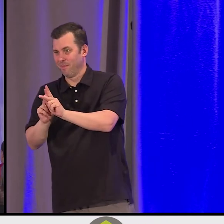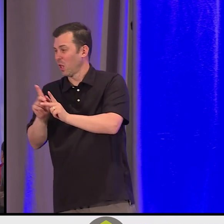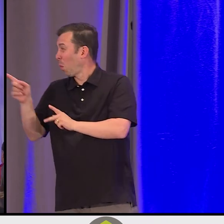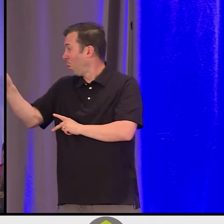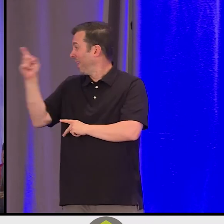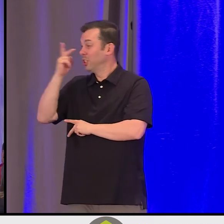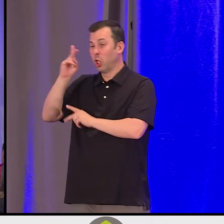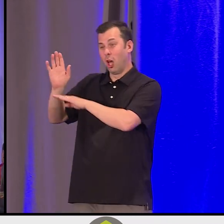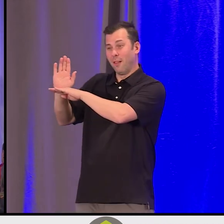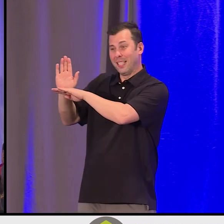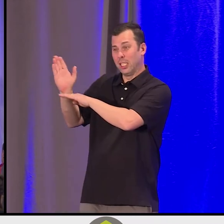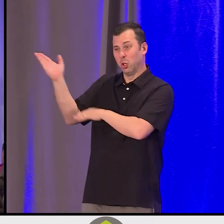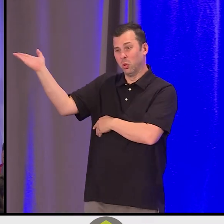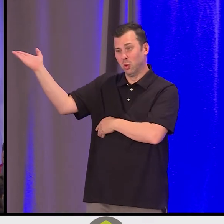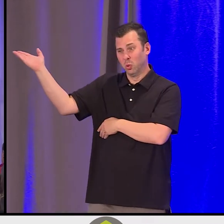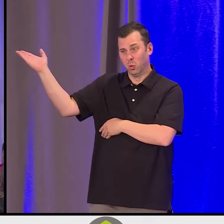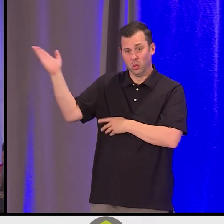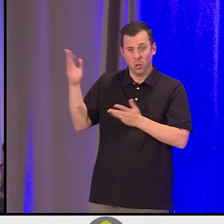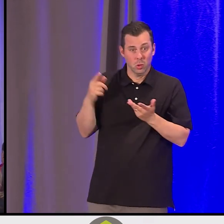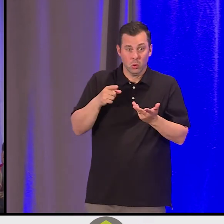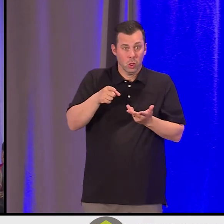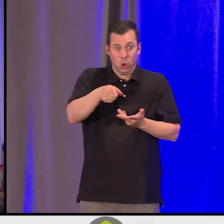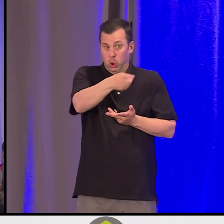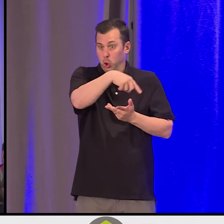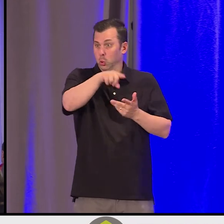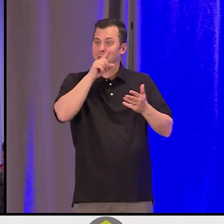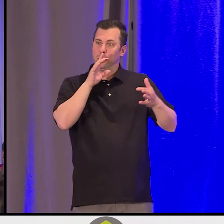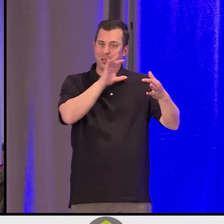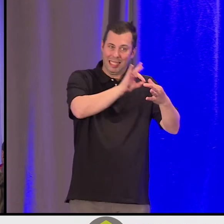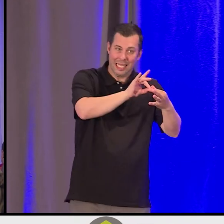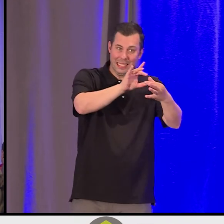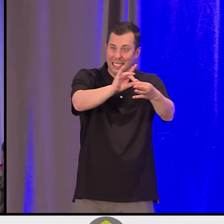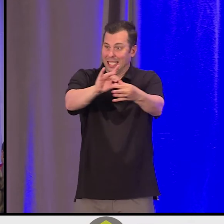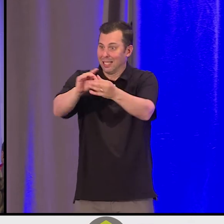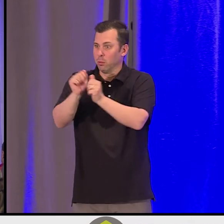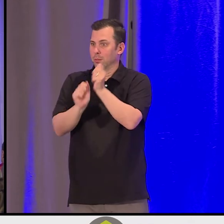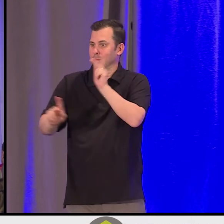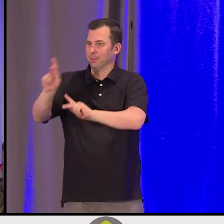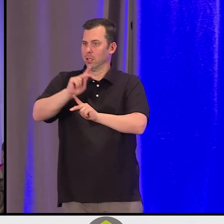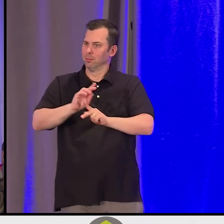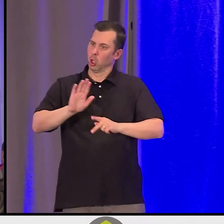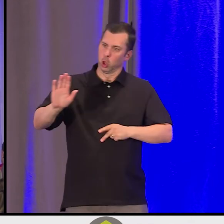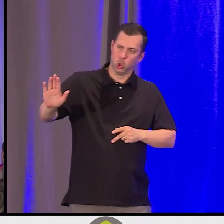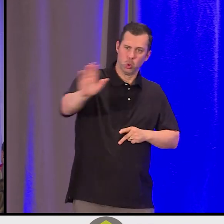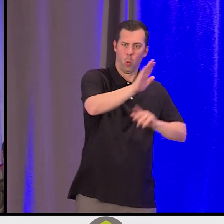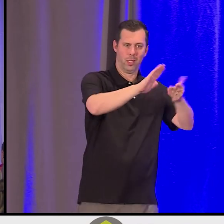Get together in Vancouver with people who are in your community, people who are in your tribe, that are doing similar work.